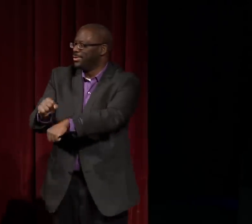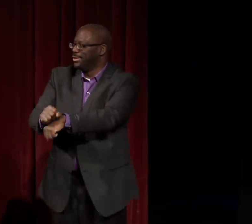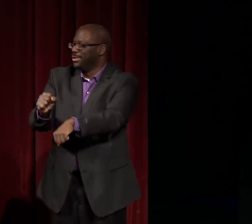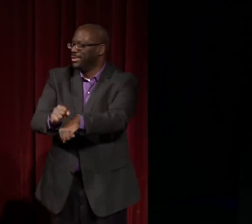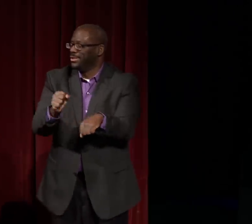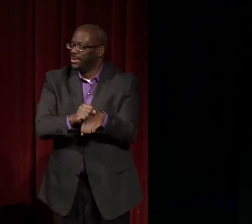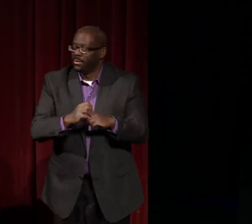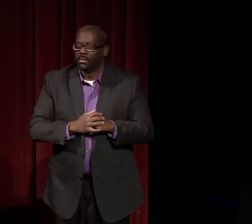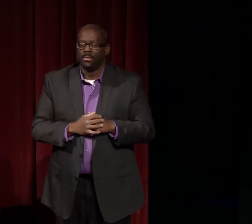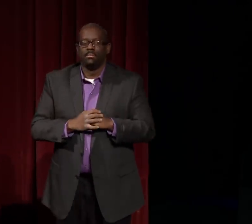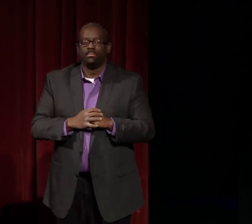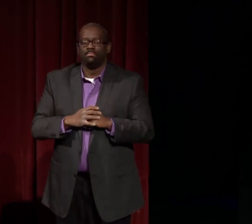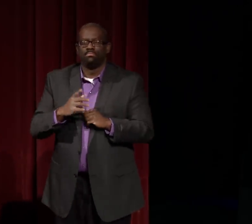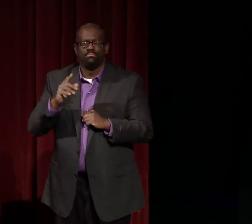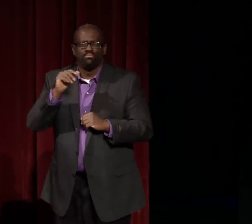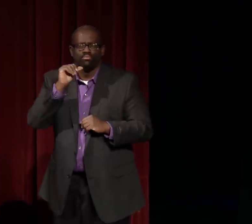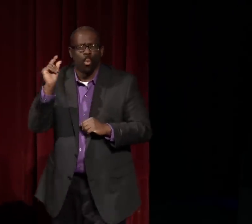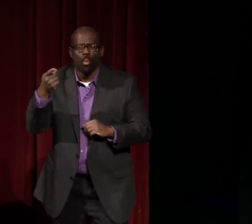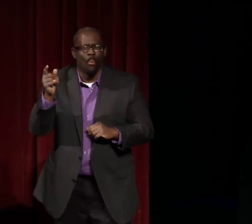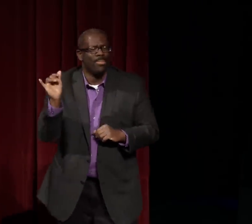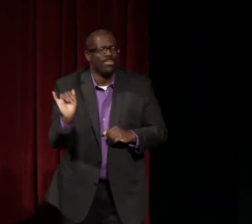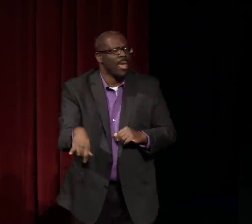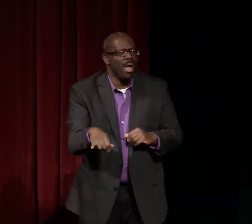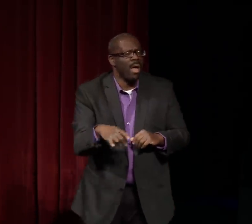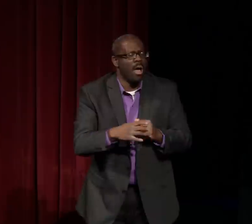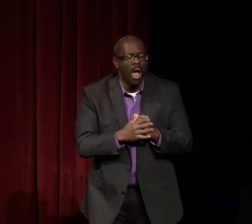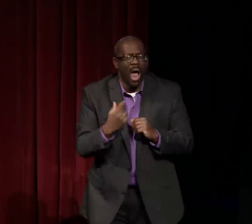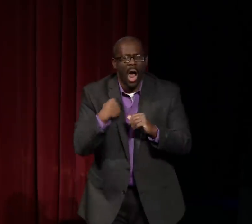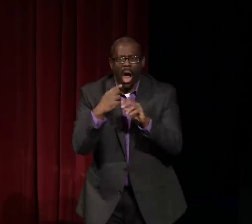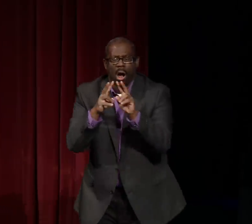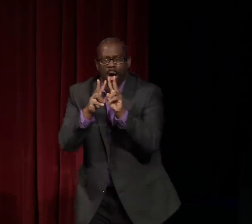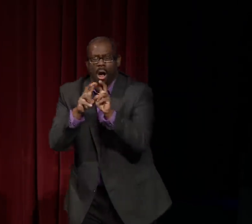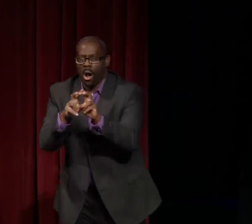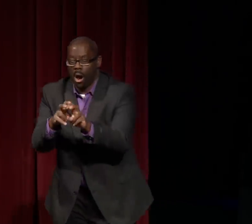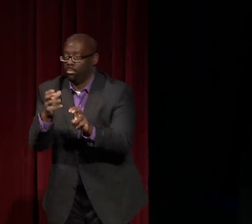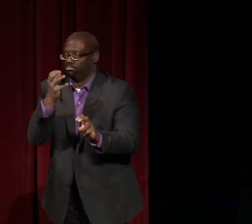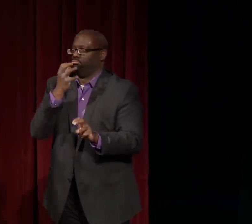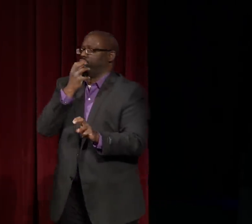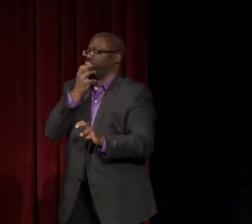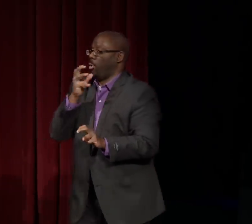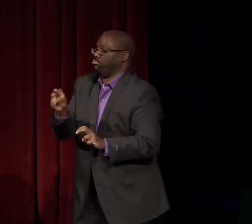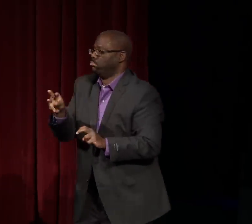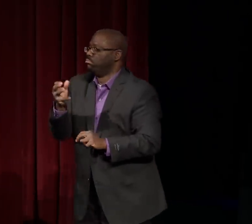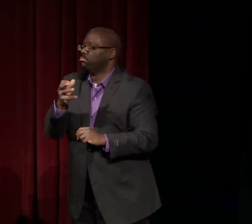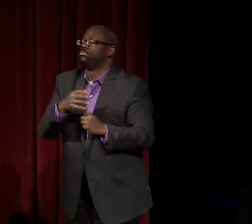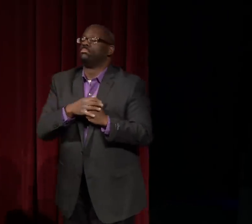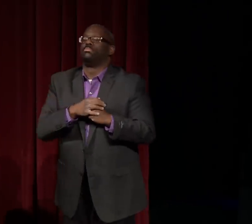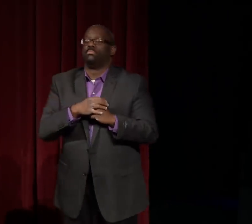That's where Nathie was really able to show her work.